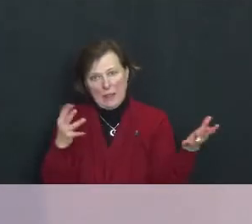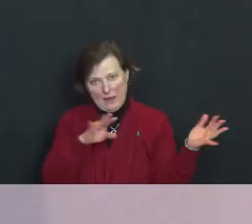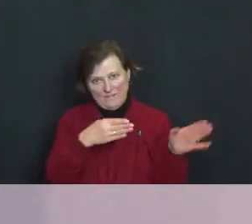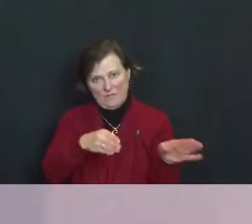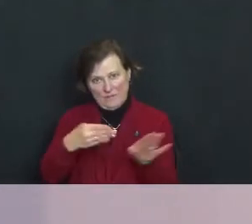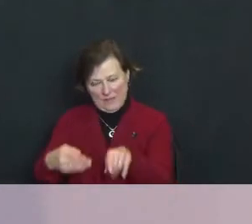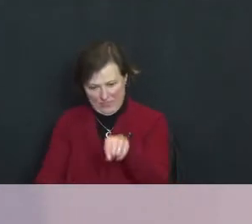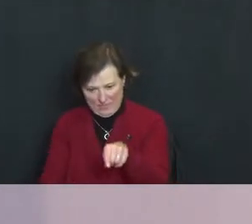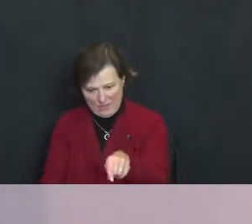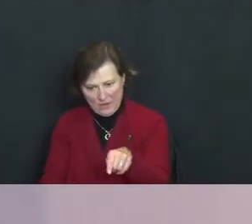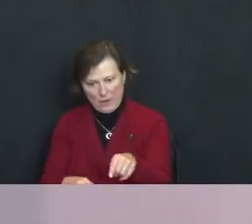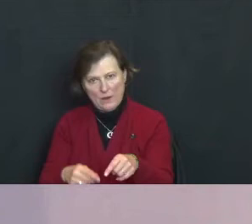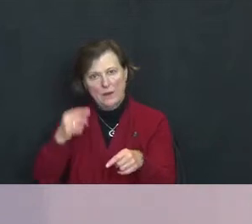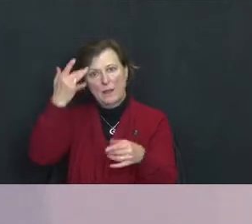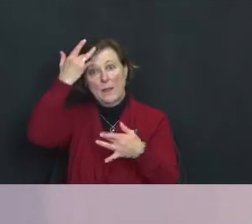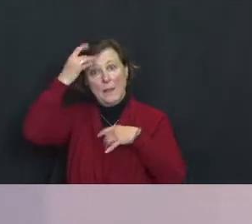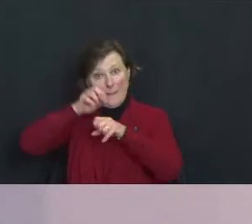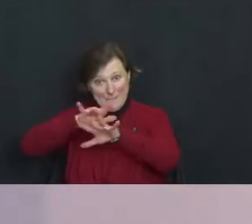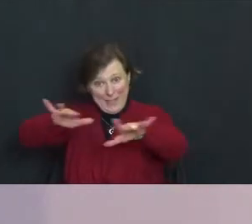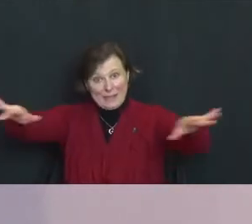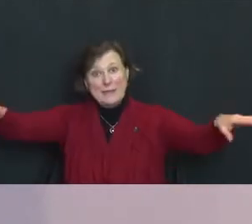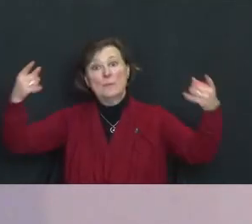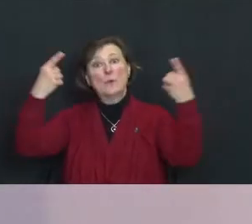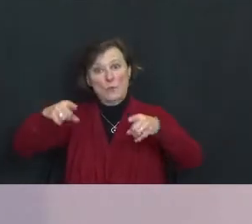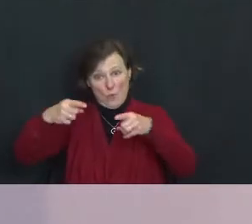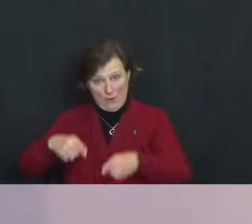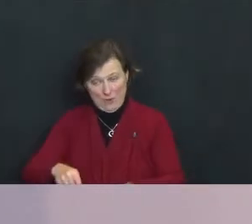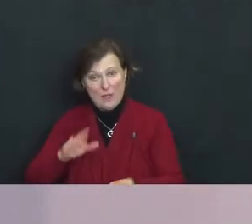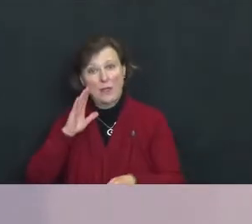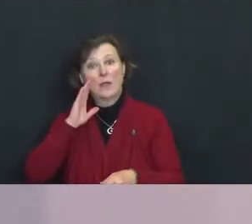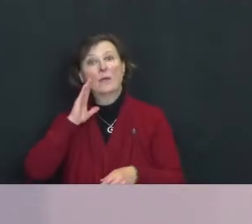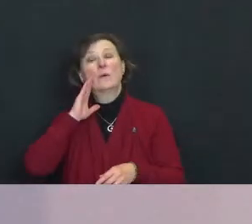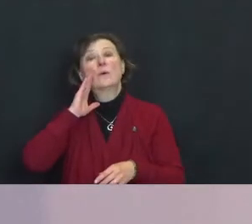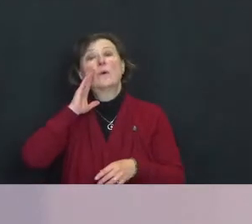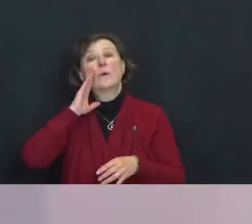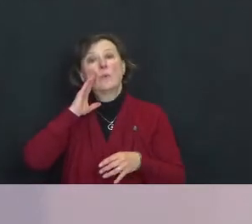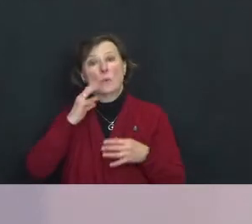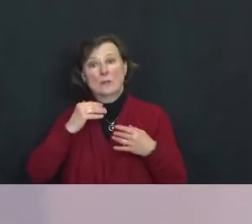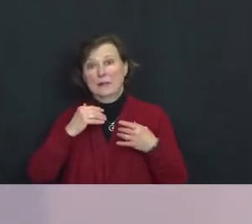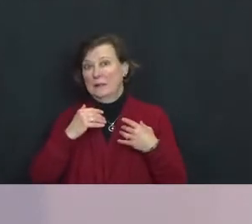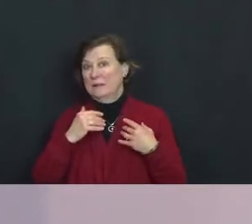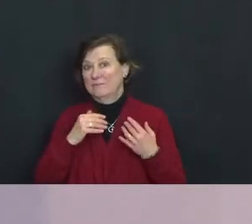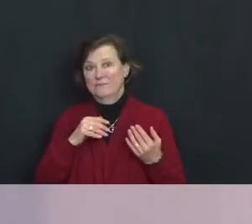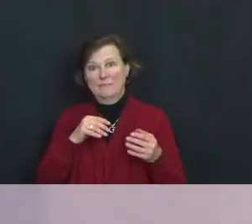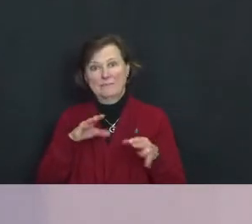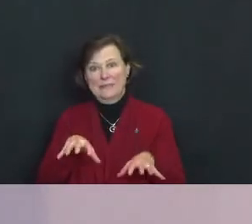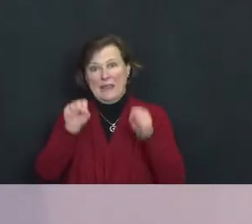A pandemic was raging that would claim 50 million lives.